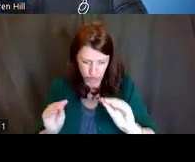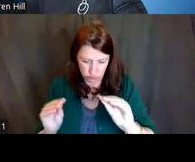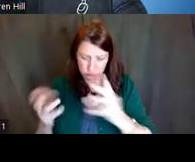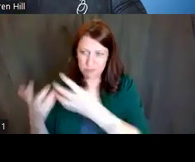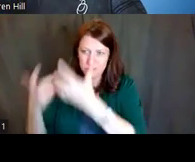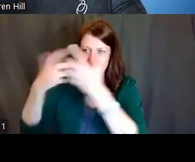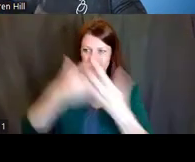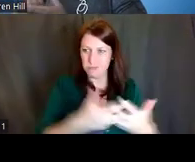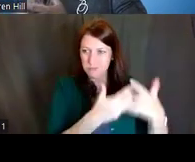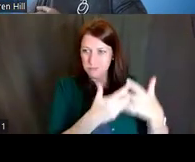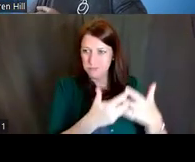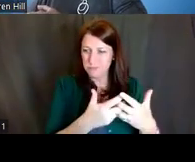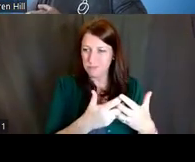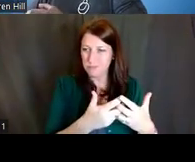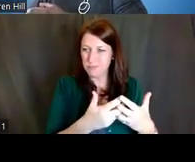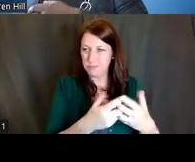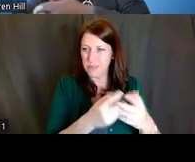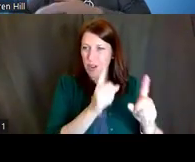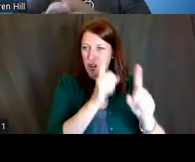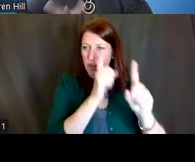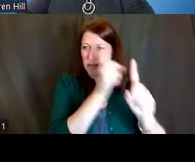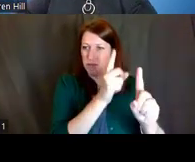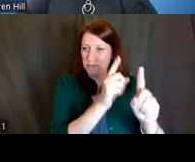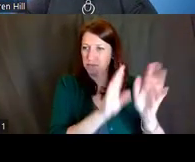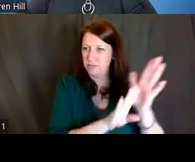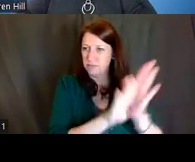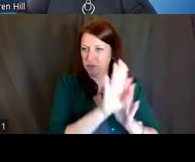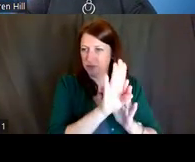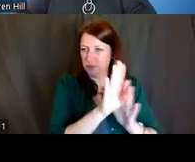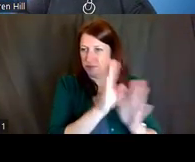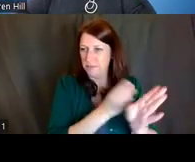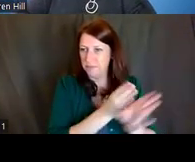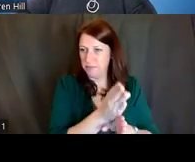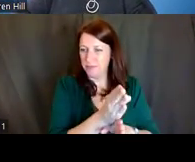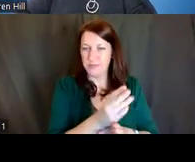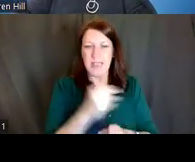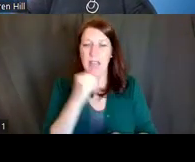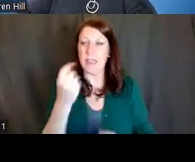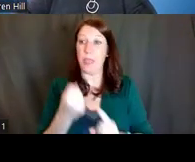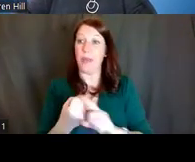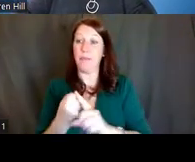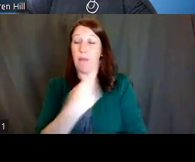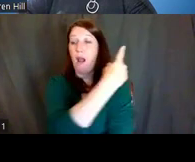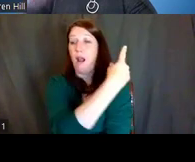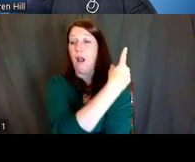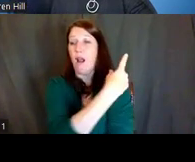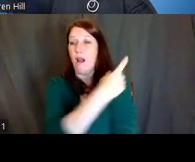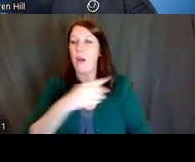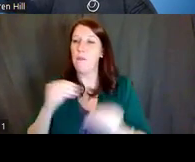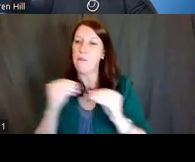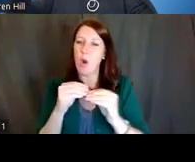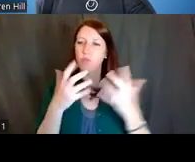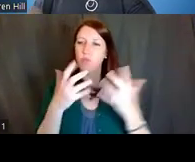You shouldn't have something dangling out here. You know, check box --